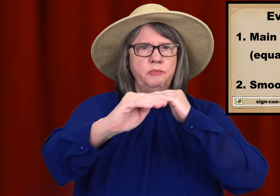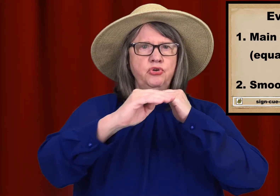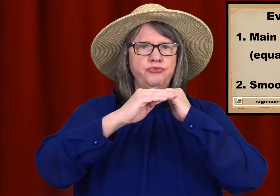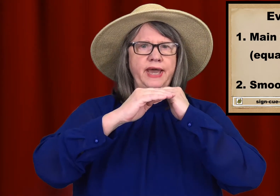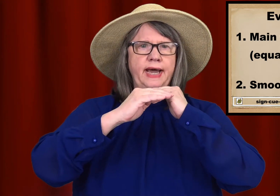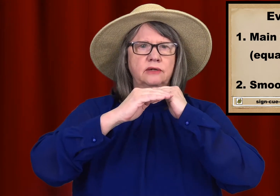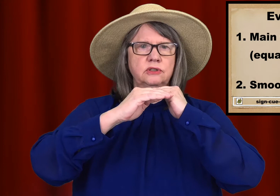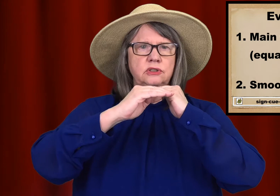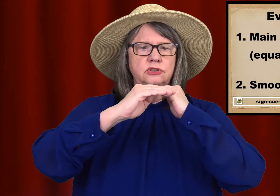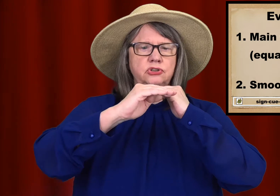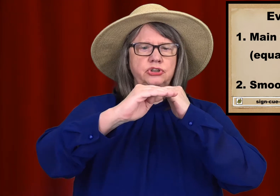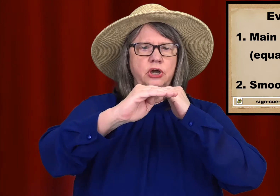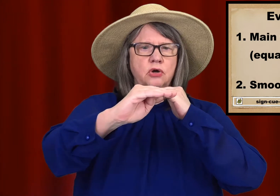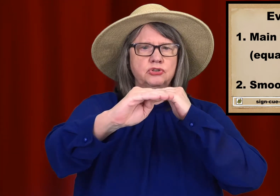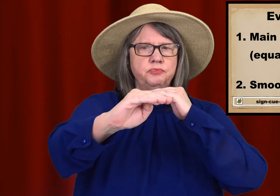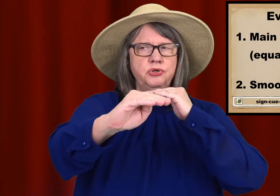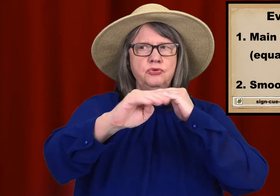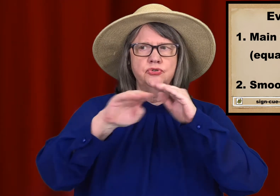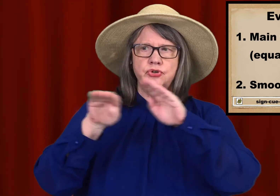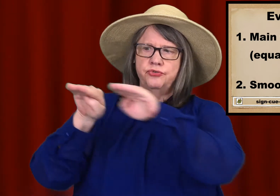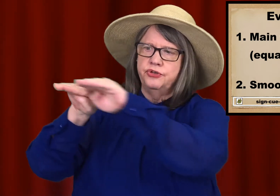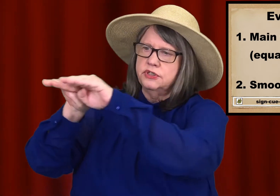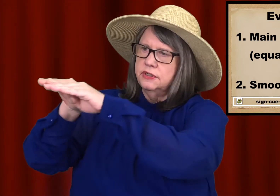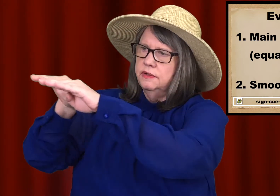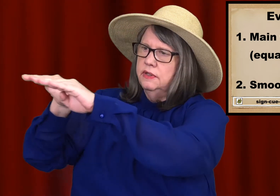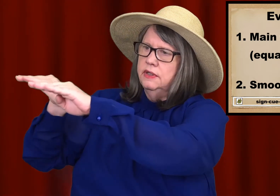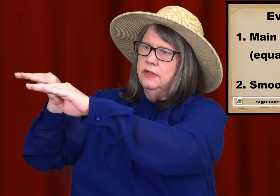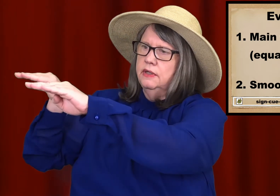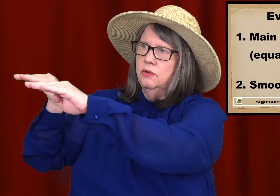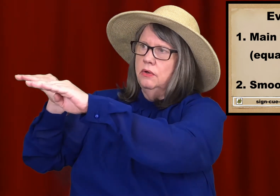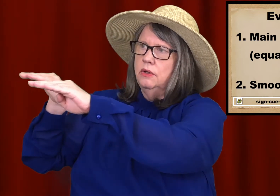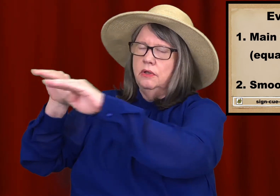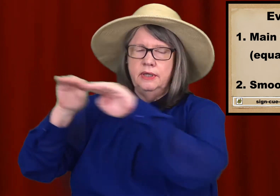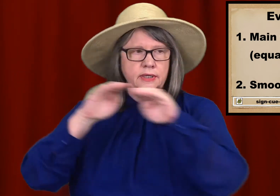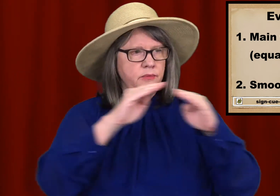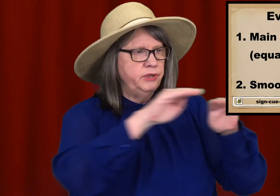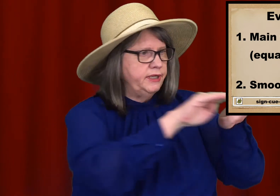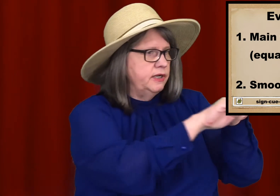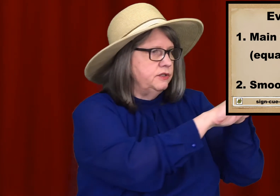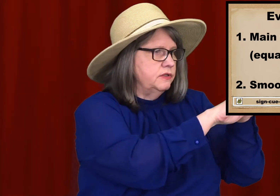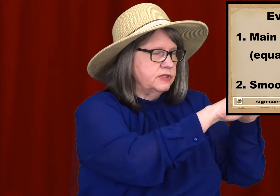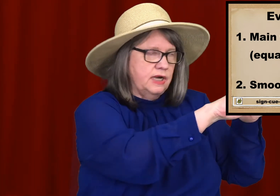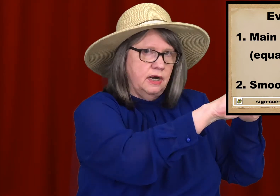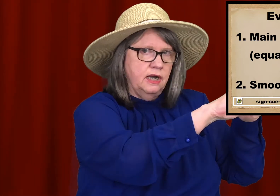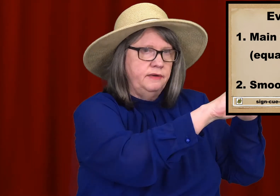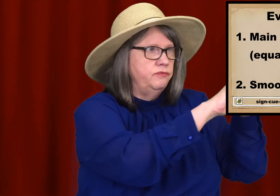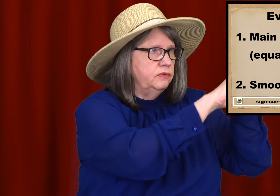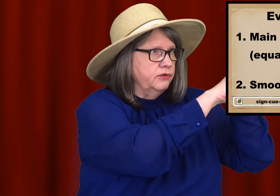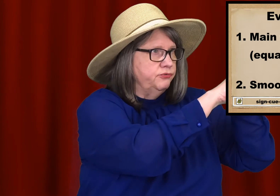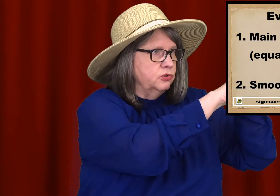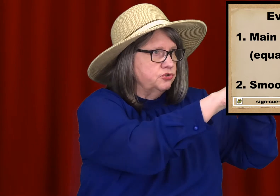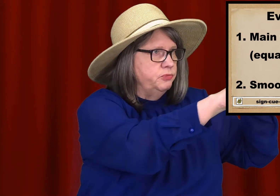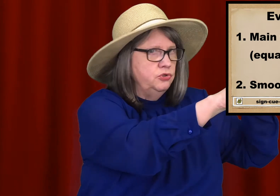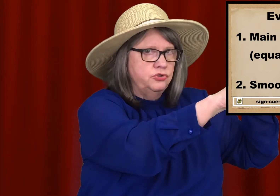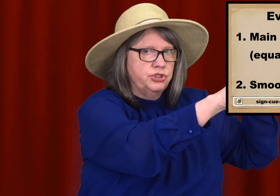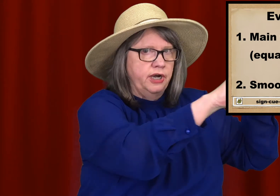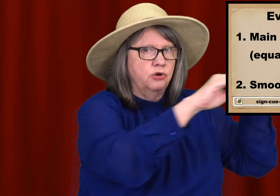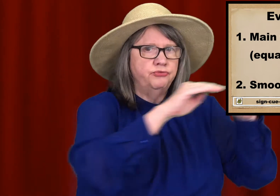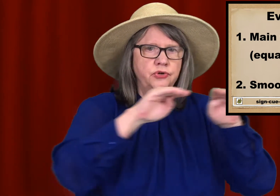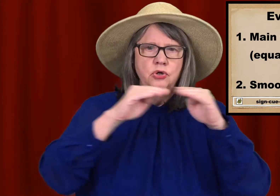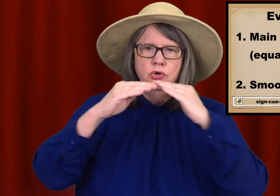Move out to show a smooth surface. It can be done to the side like for a smooth shelf.